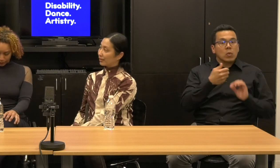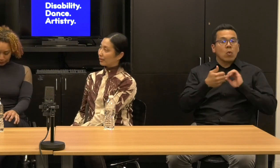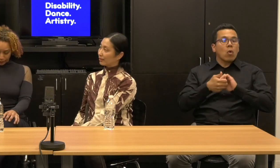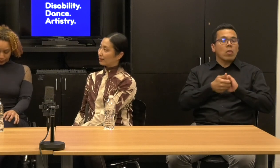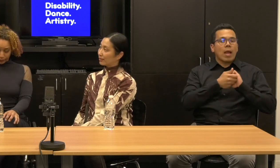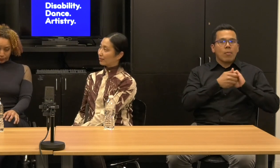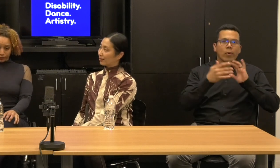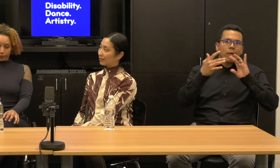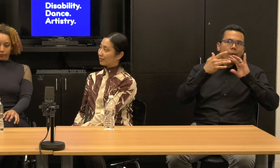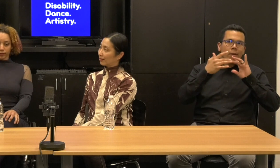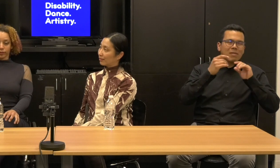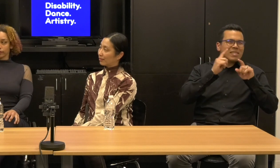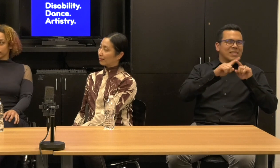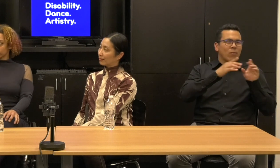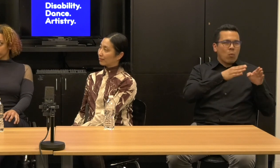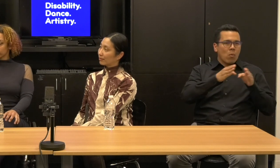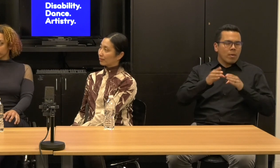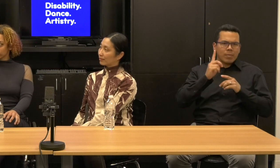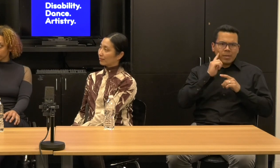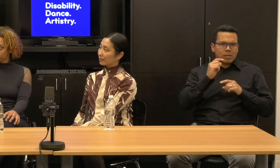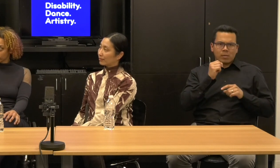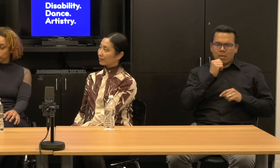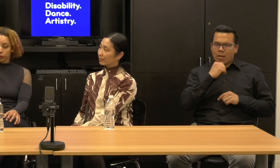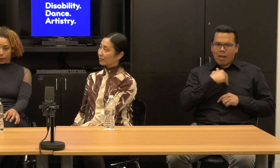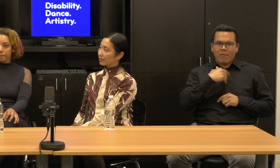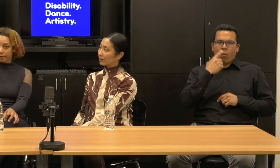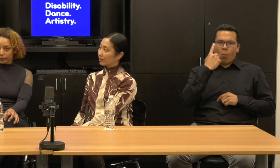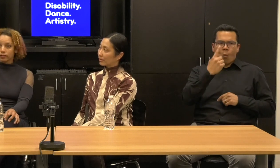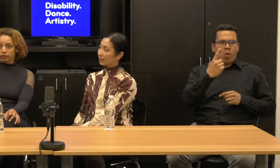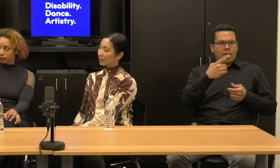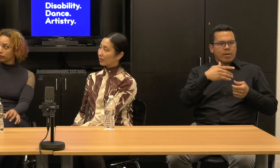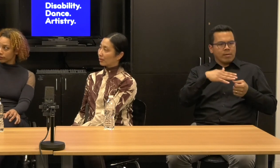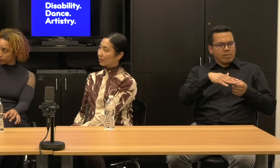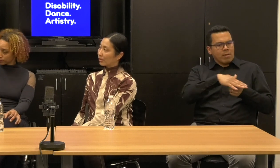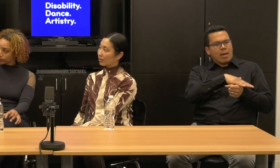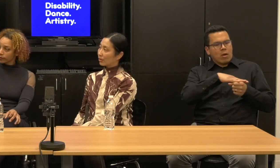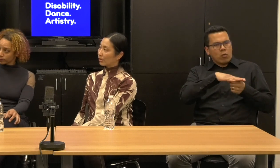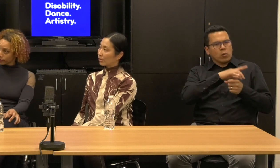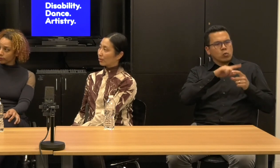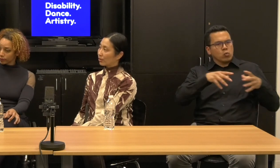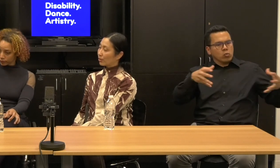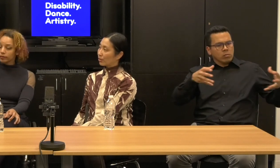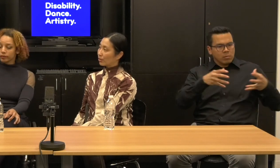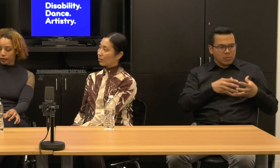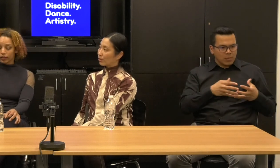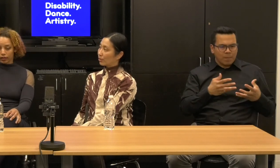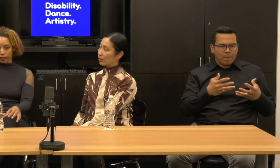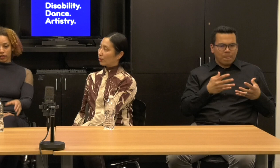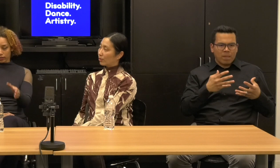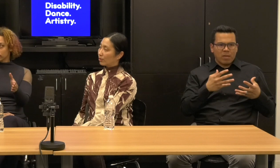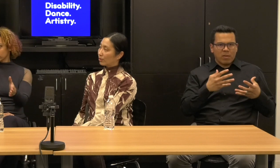totally different channels because it's not like there's one central part of the art isn't sit and necessarily in one place.